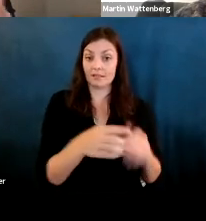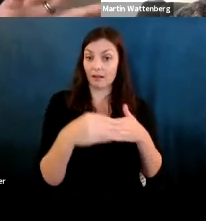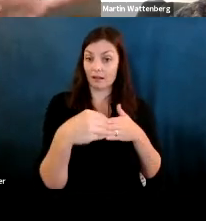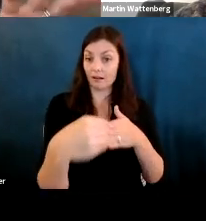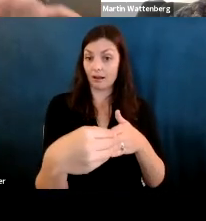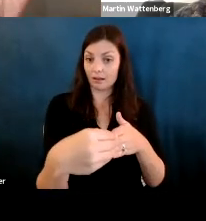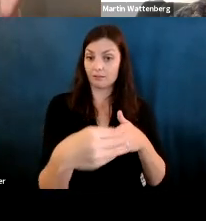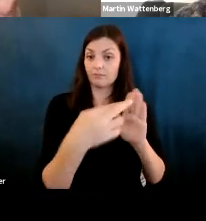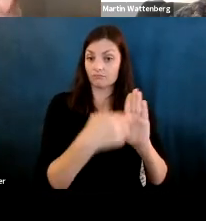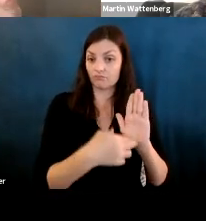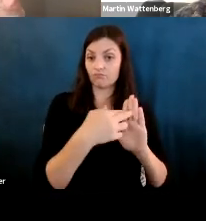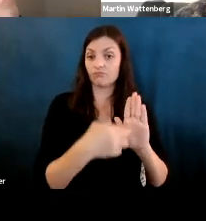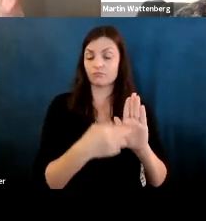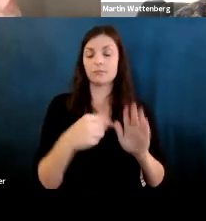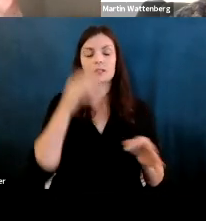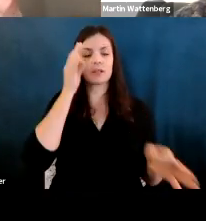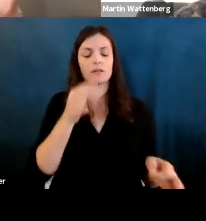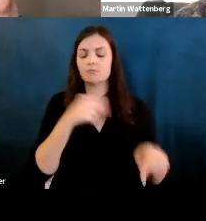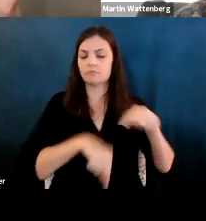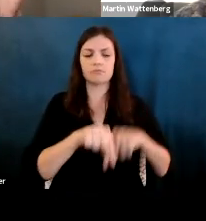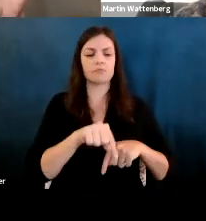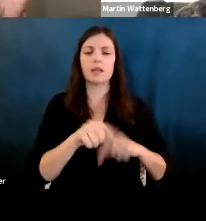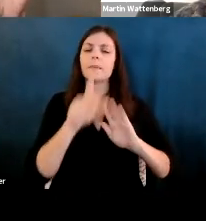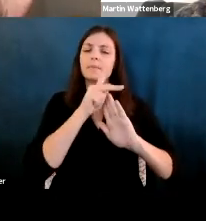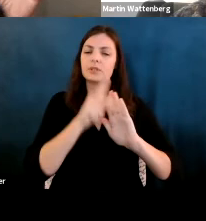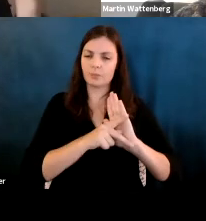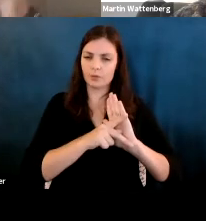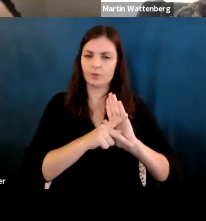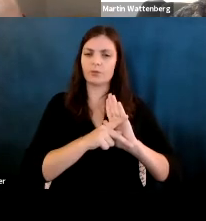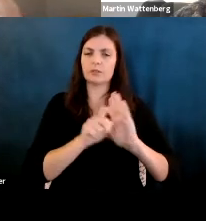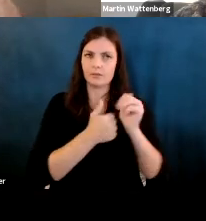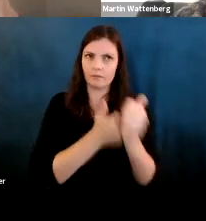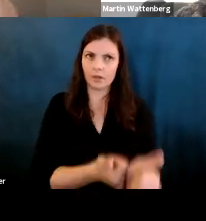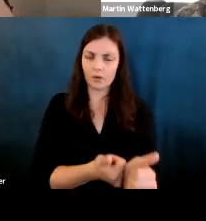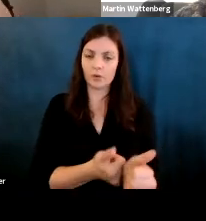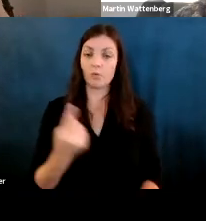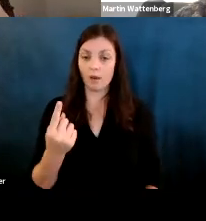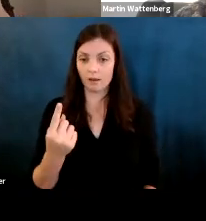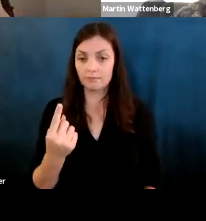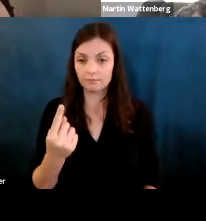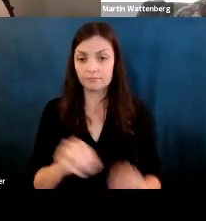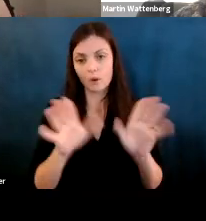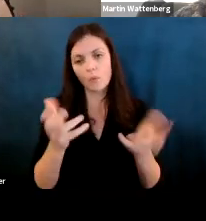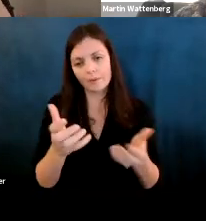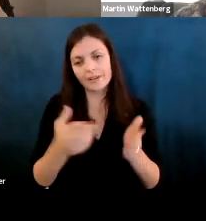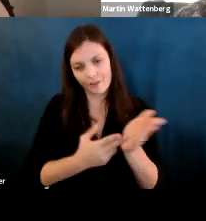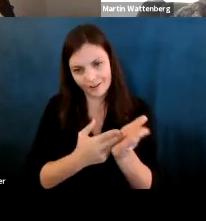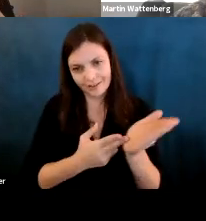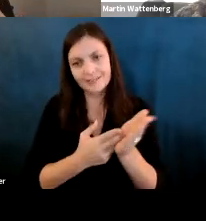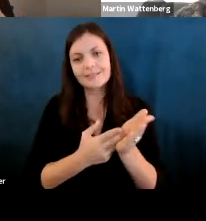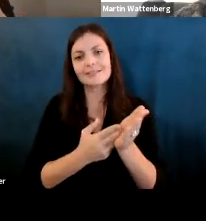Fernanda Viegas: They went back and they decided what are the principles we're going to buy buy so one, obviously we want to be honest and surface accurate data.